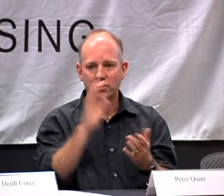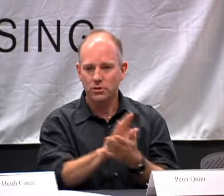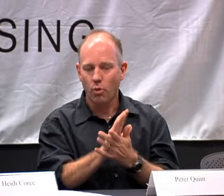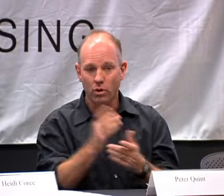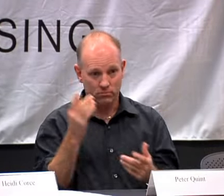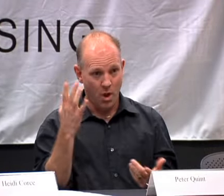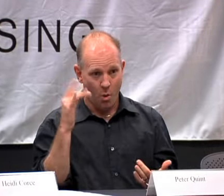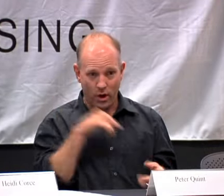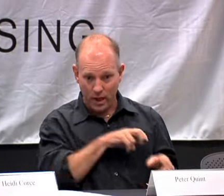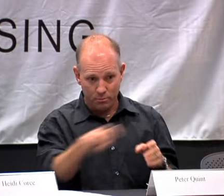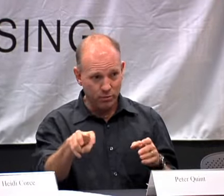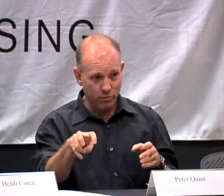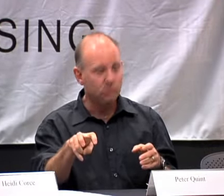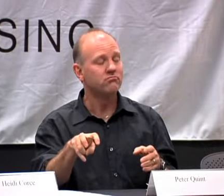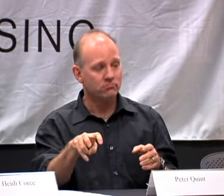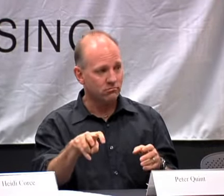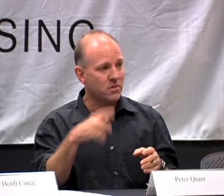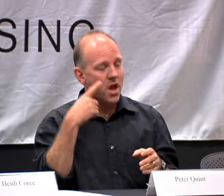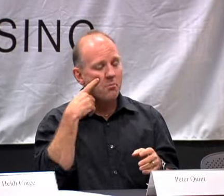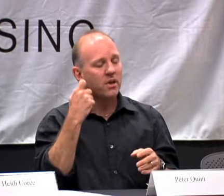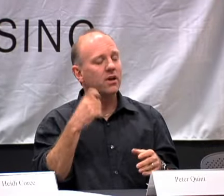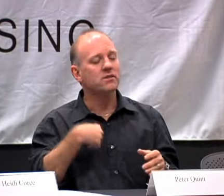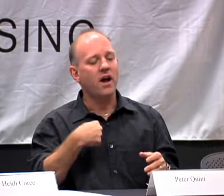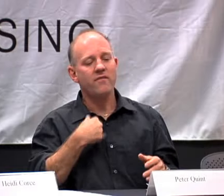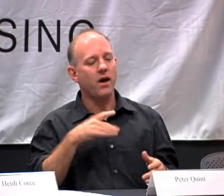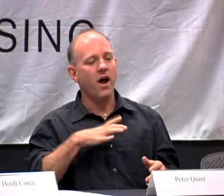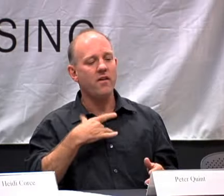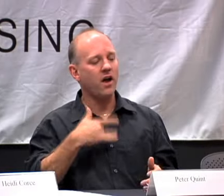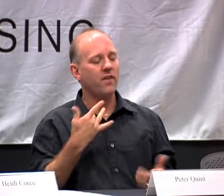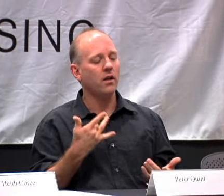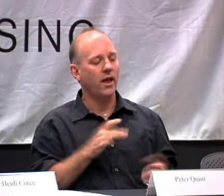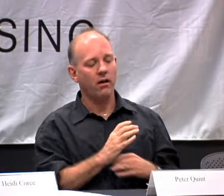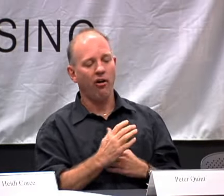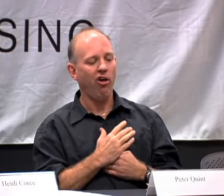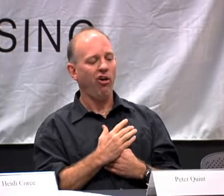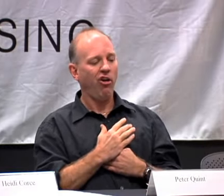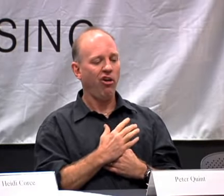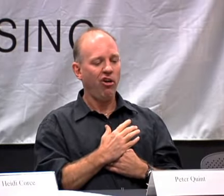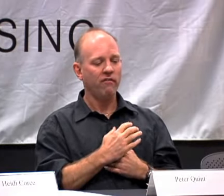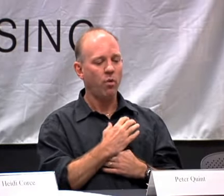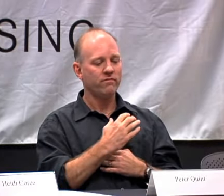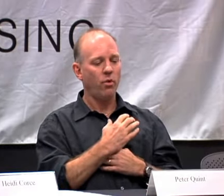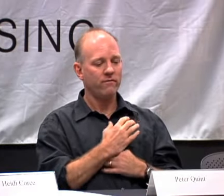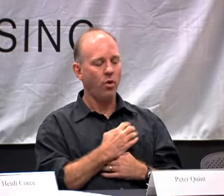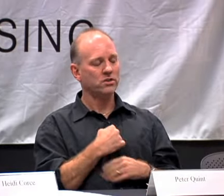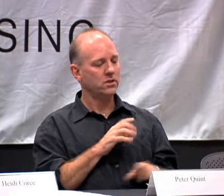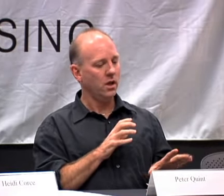HARD OF HEARING KIDS IN A MAINSTREAM SCHOOL AND I LEFT BECAUSE I FELT